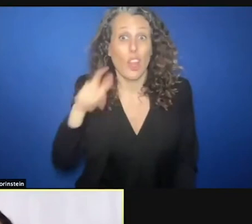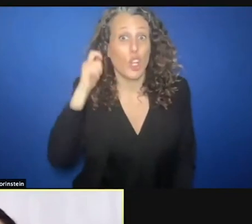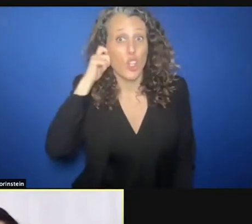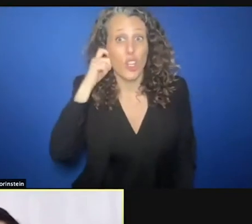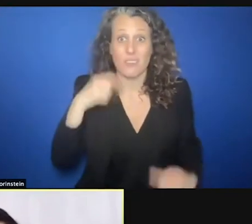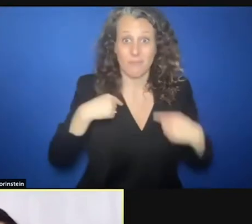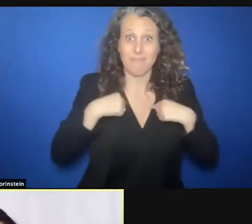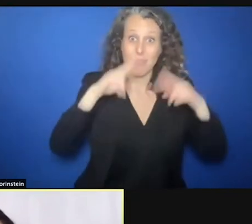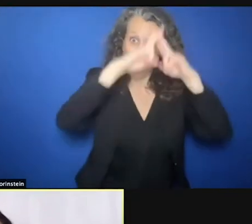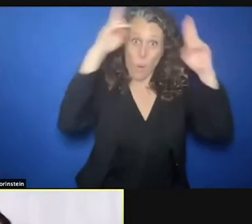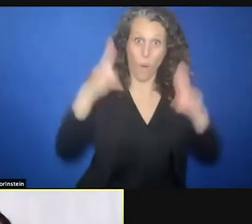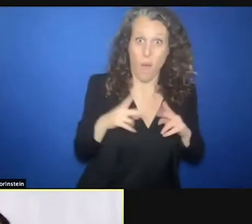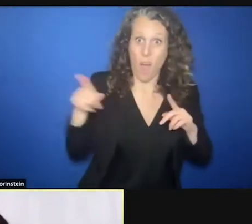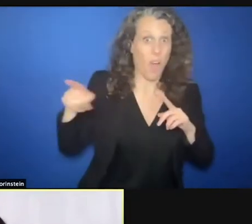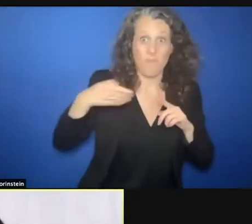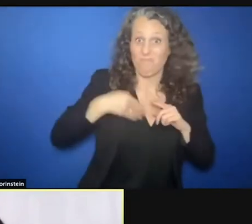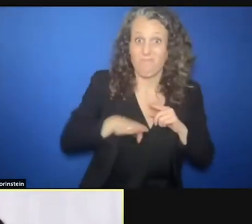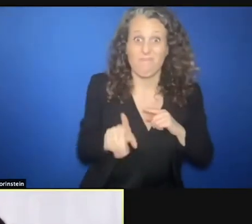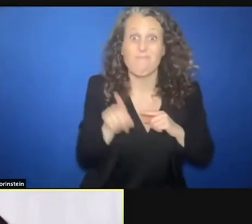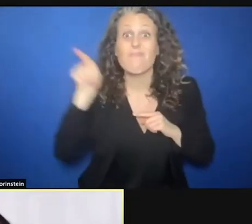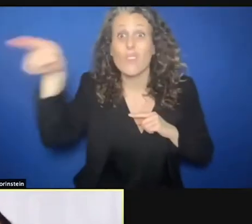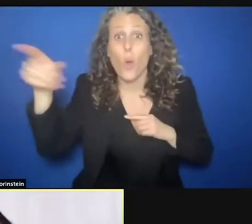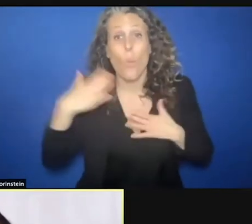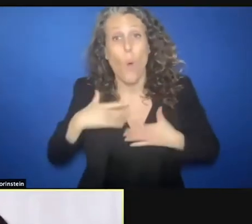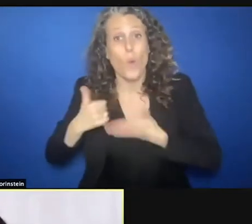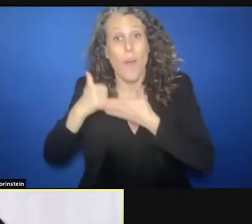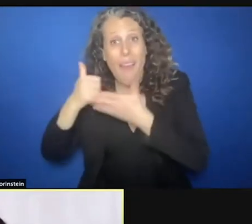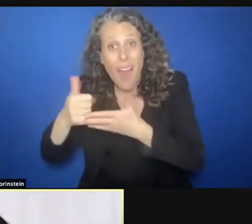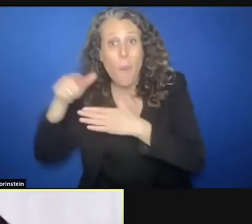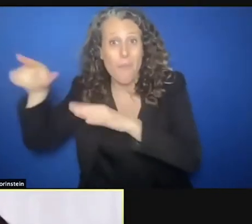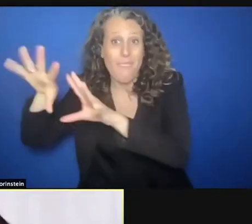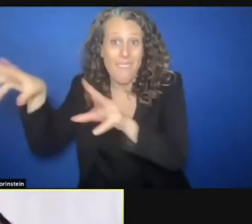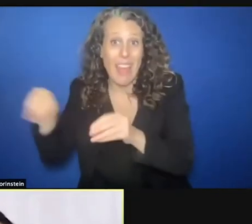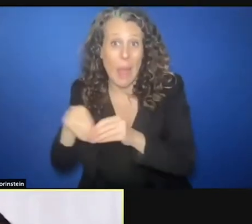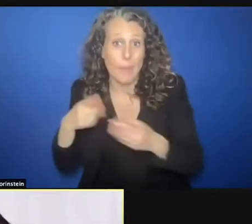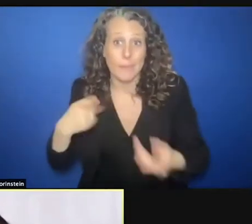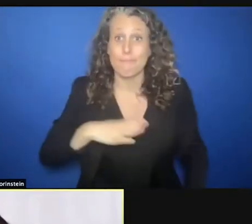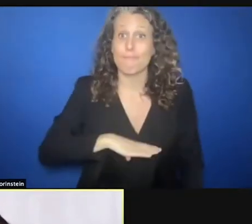our home, in order to go and help their families. A 14 year old girl decided to